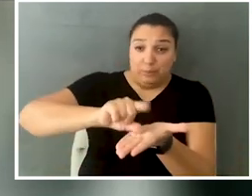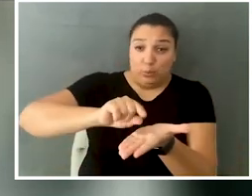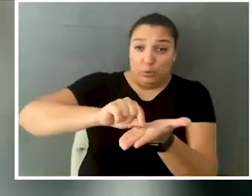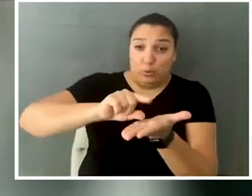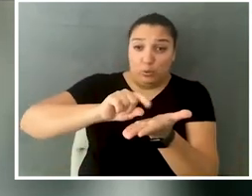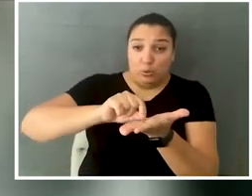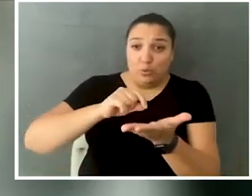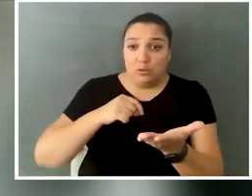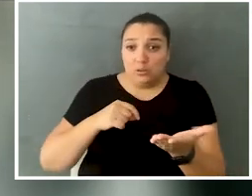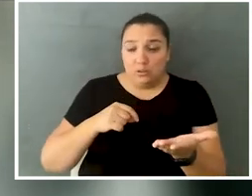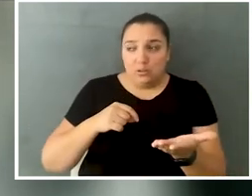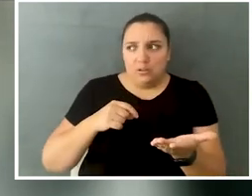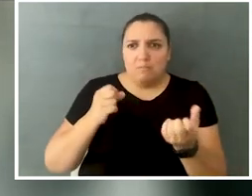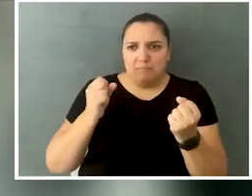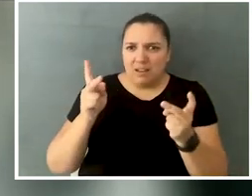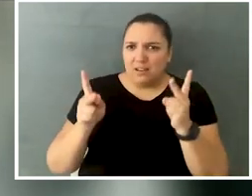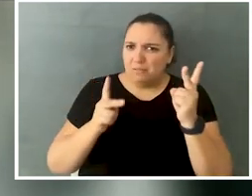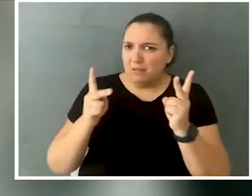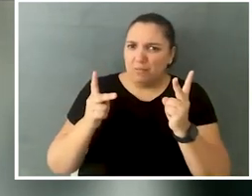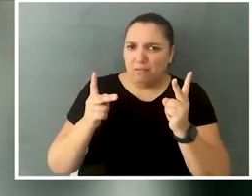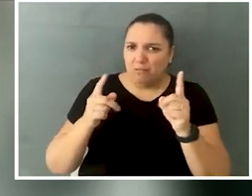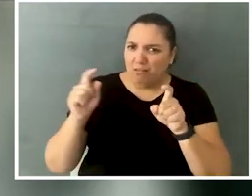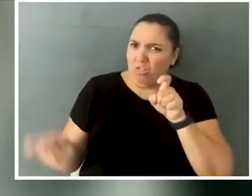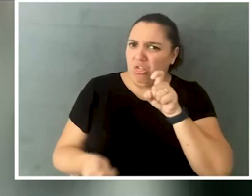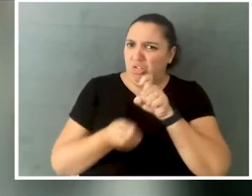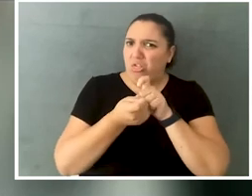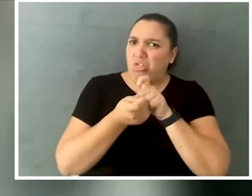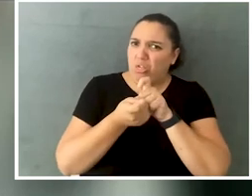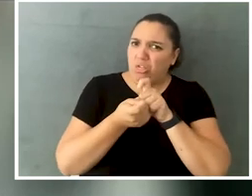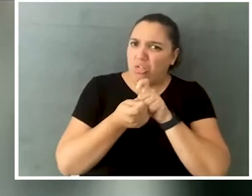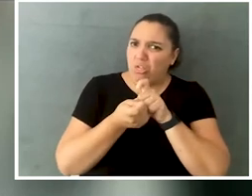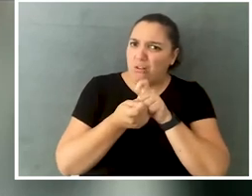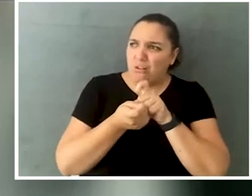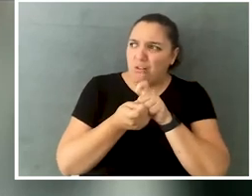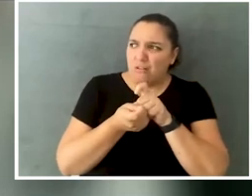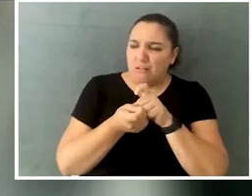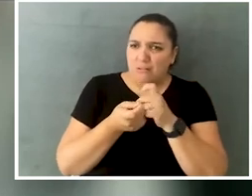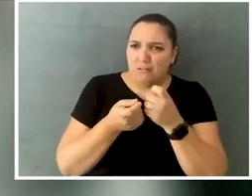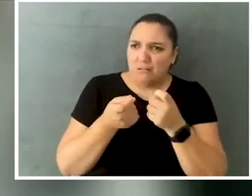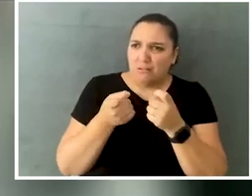and I caught a lot of flack from some people who worked at the district,